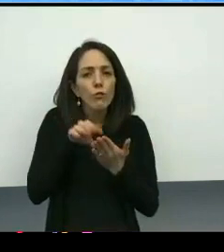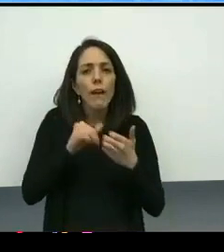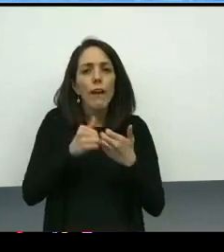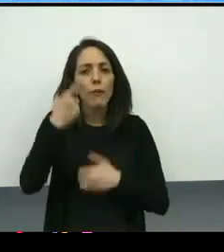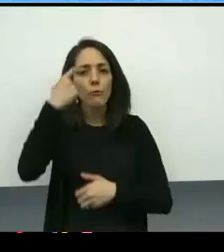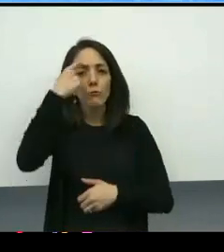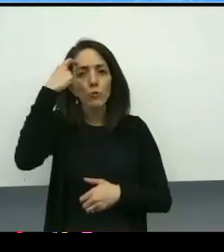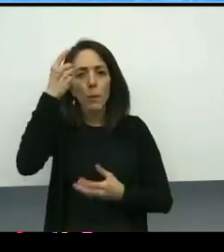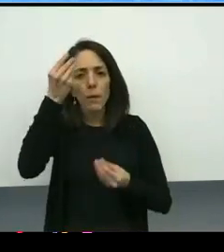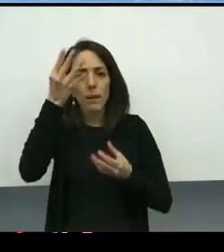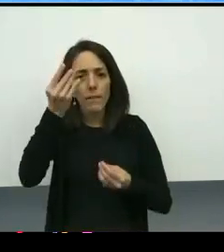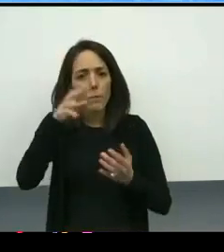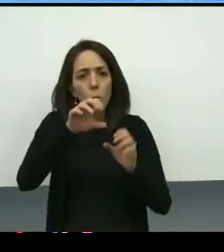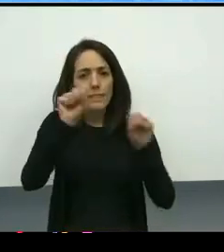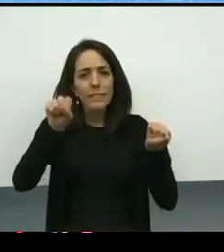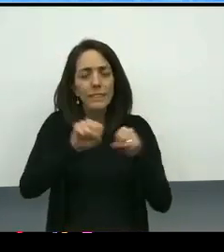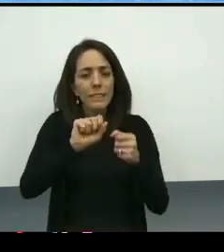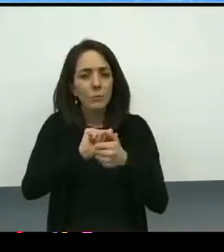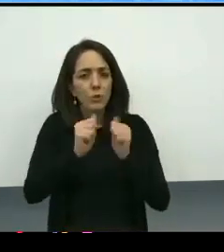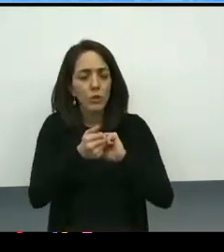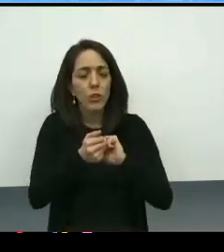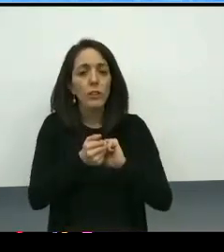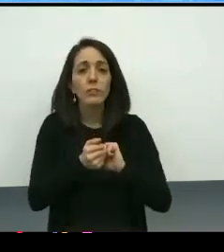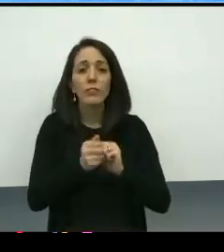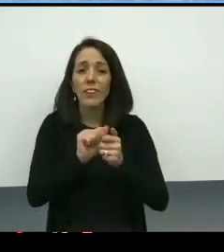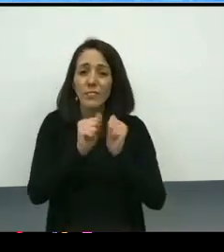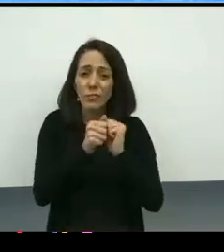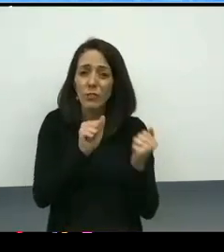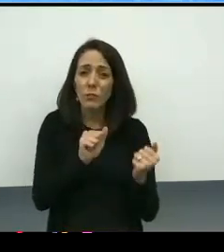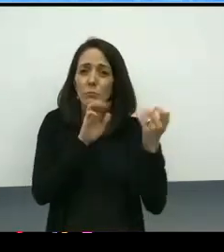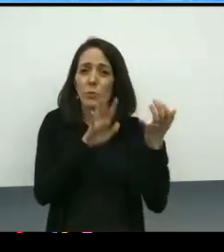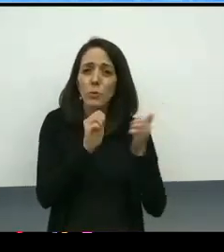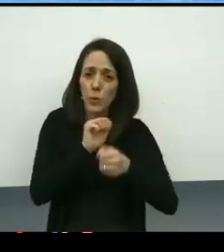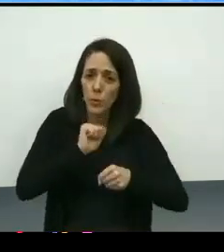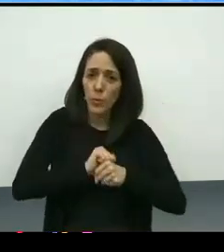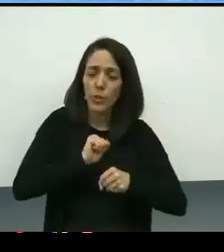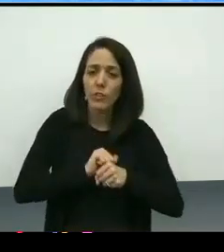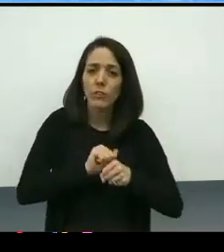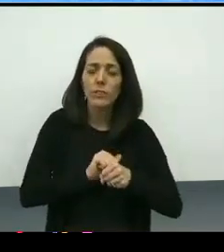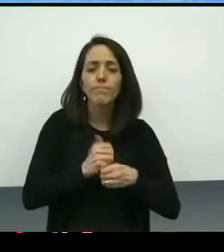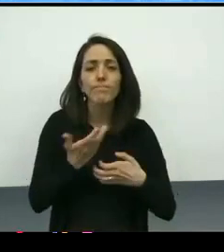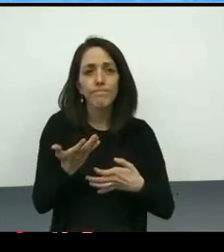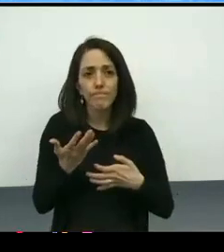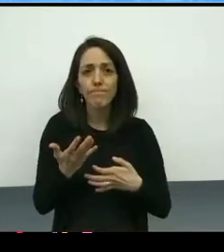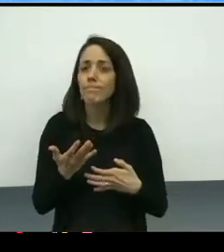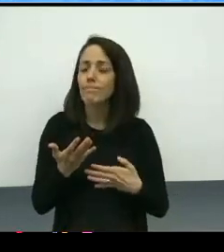and to work differently as operators, I would say, most of us came to the work sort of raring to go